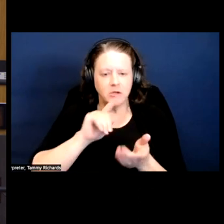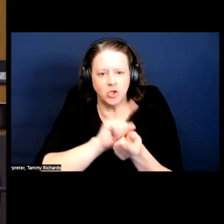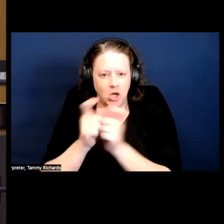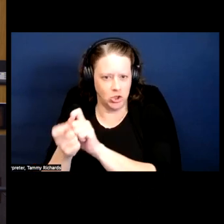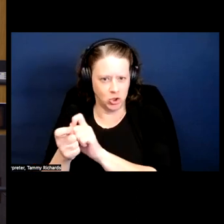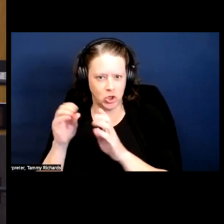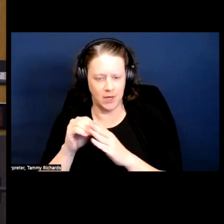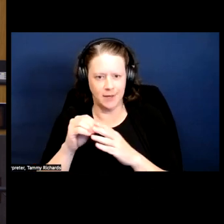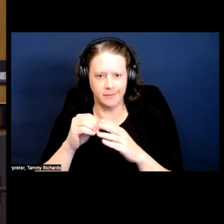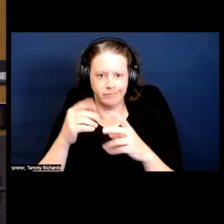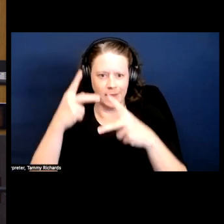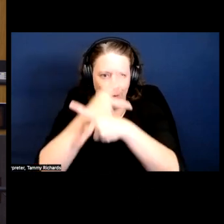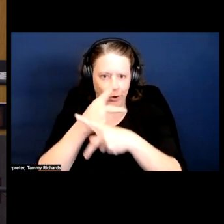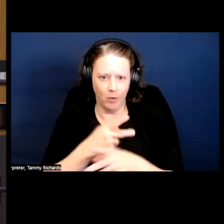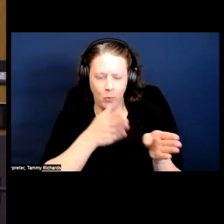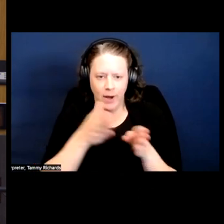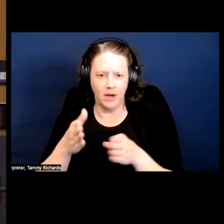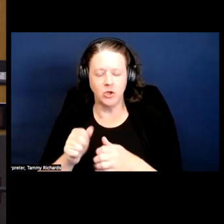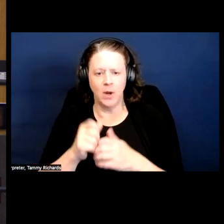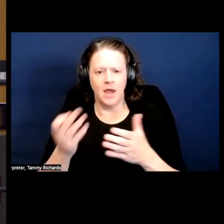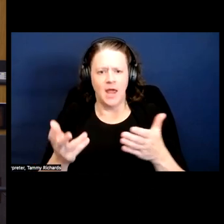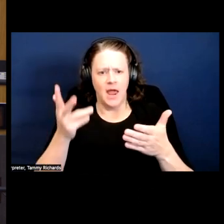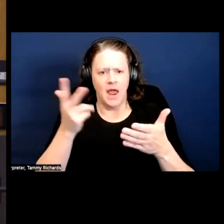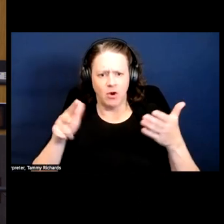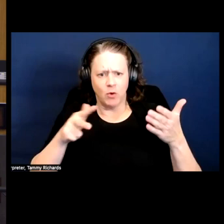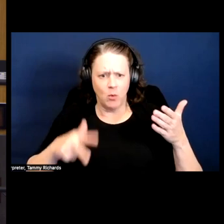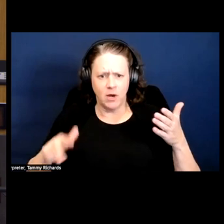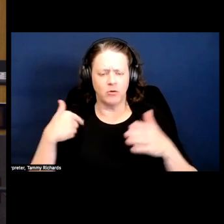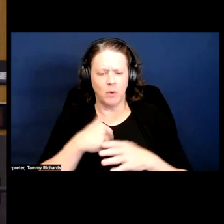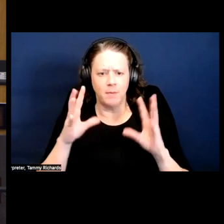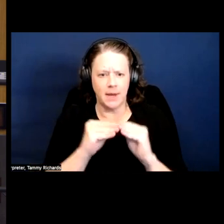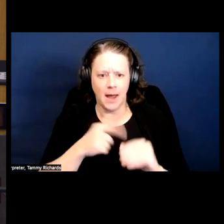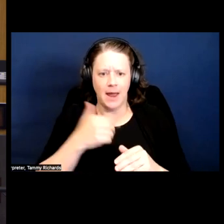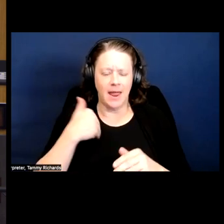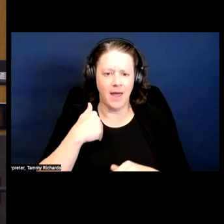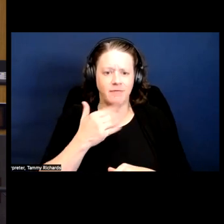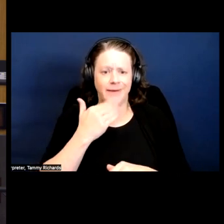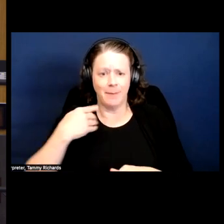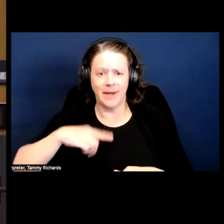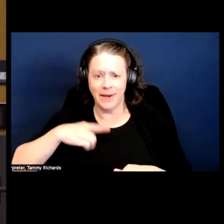If we're meeting every three weeks and I have diabetes and you have hypertension and we're